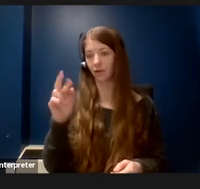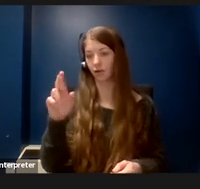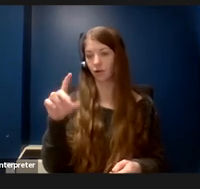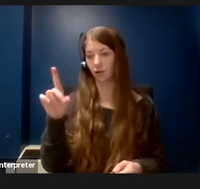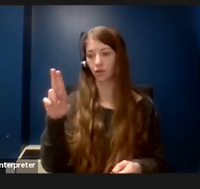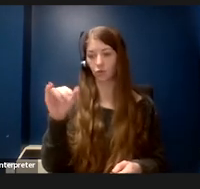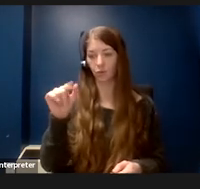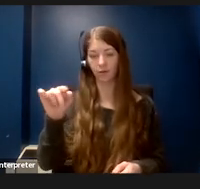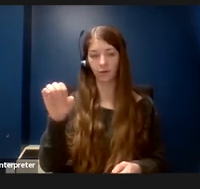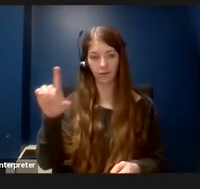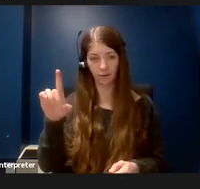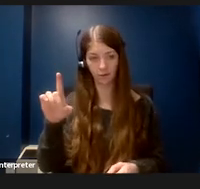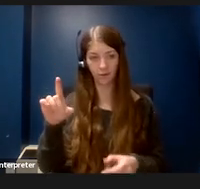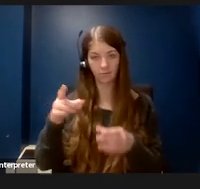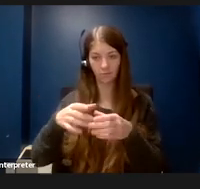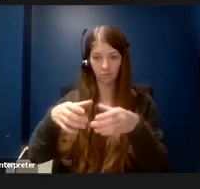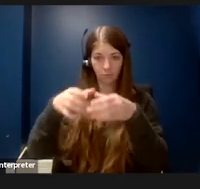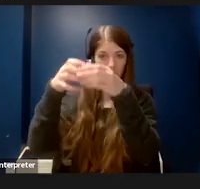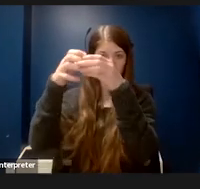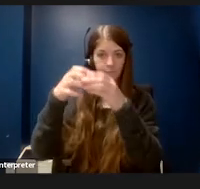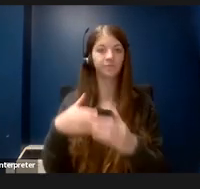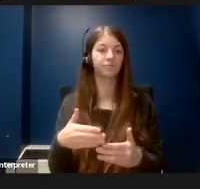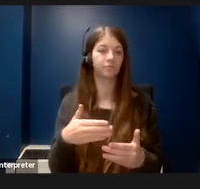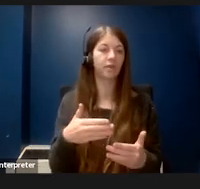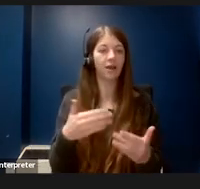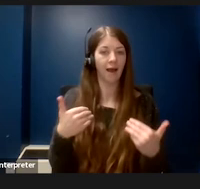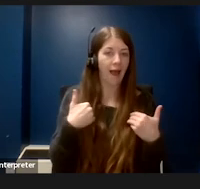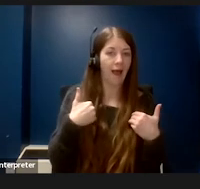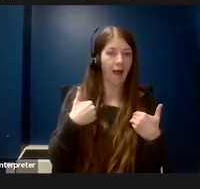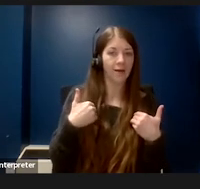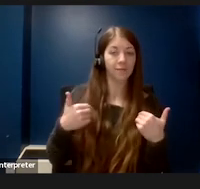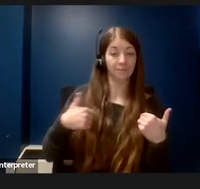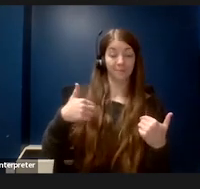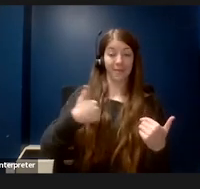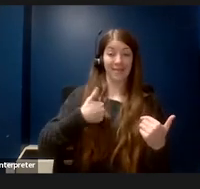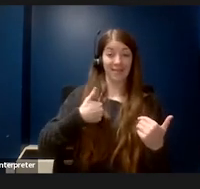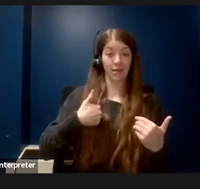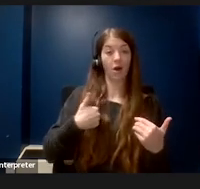containers, and I oftentimes gravitated towards the plastic ones because they were lighter